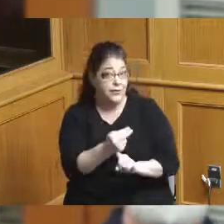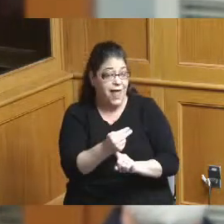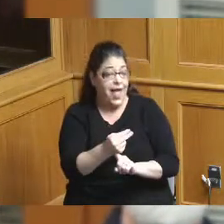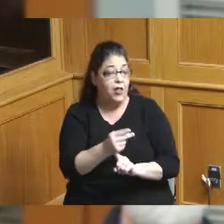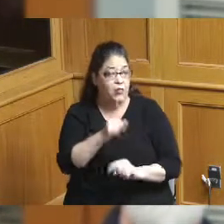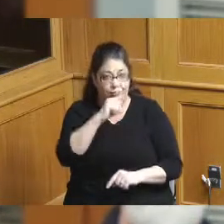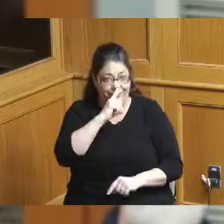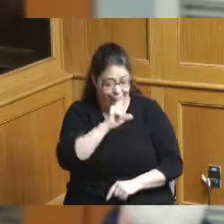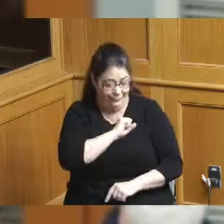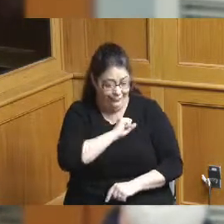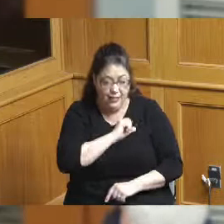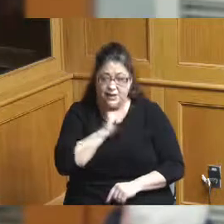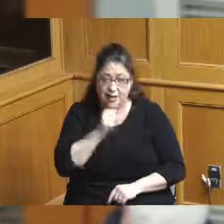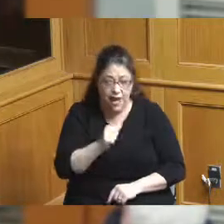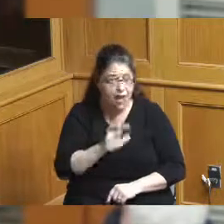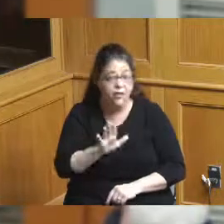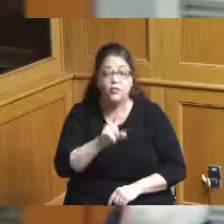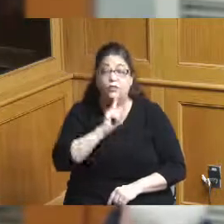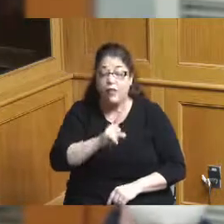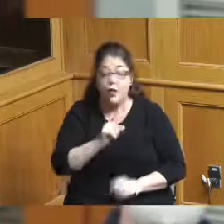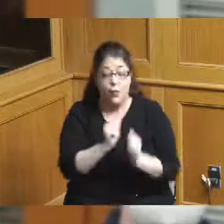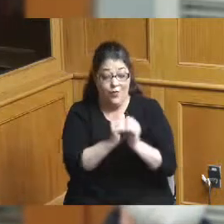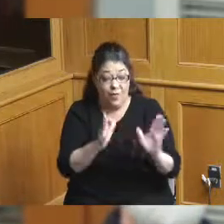without it it will be nearly impossible for us to host the World Cup